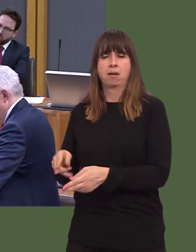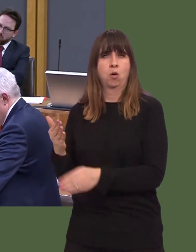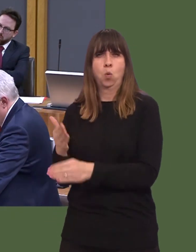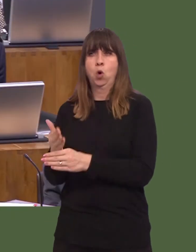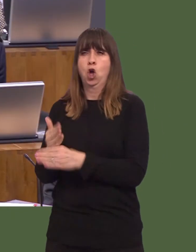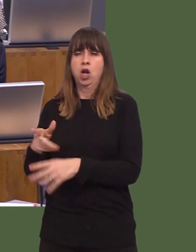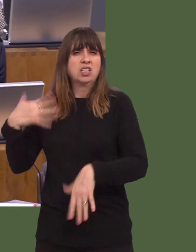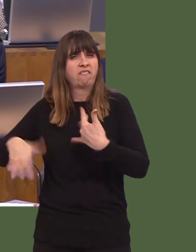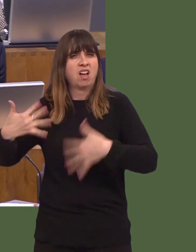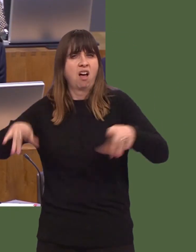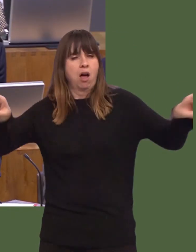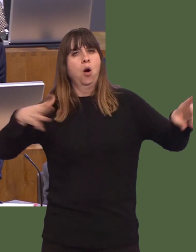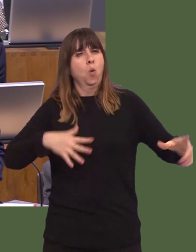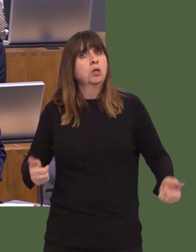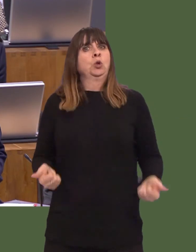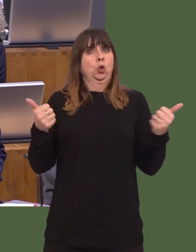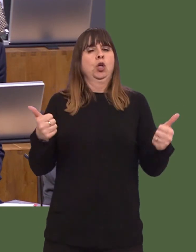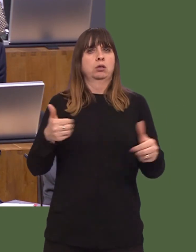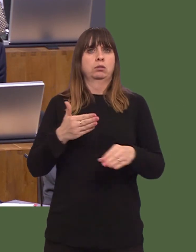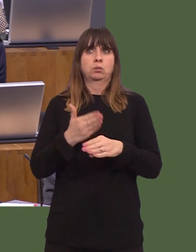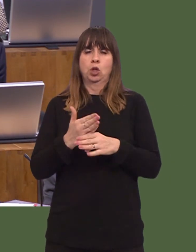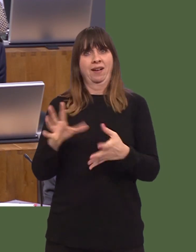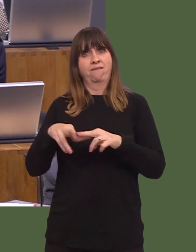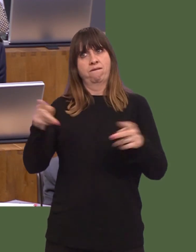Carwyn Jones: The code demonstrates the Welsh Governmentís commitment to the eradication